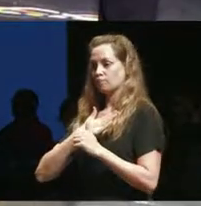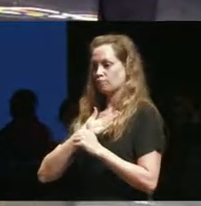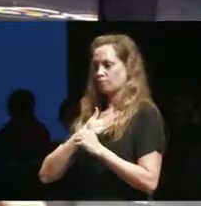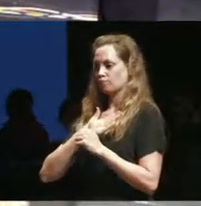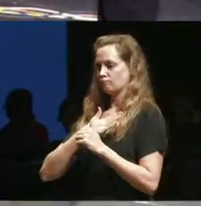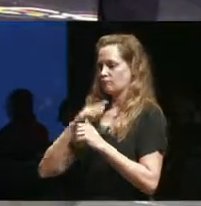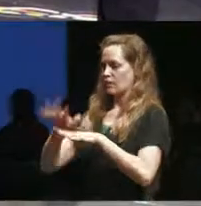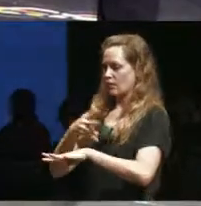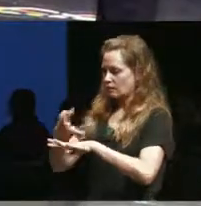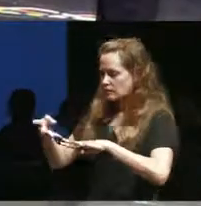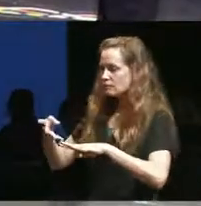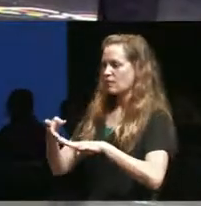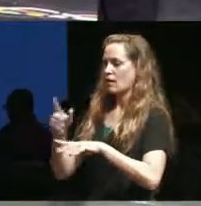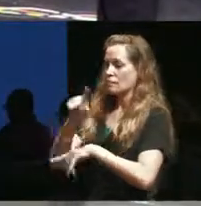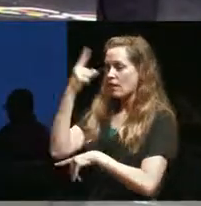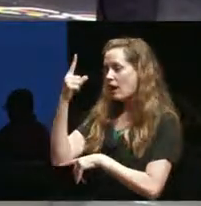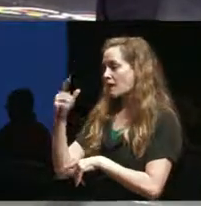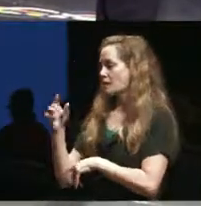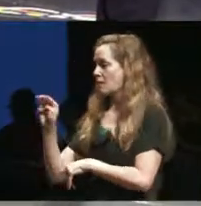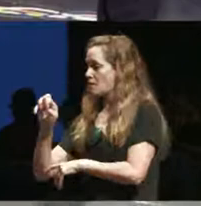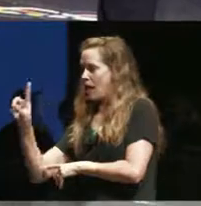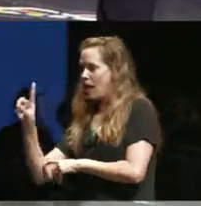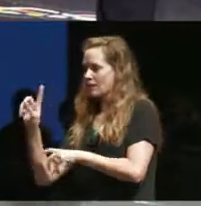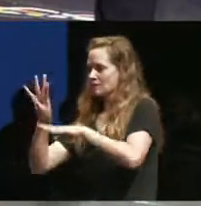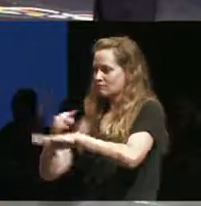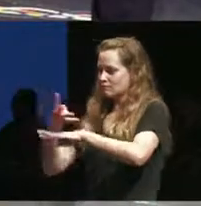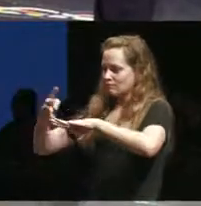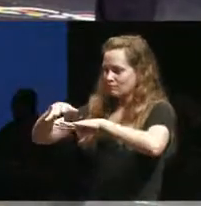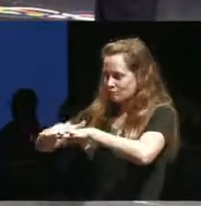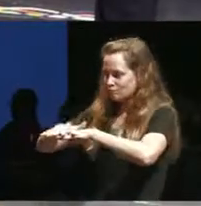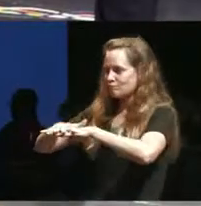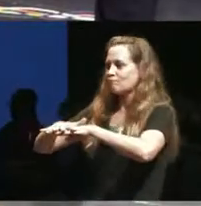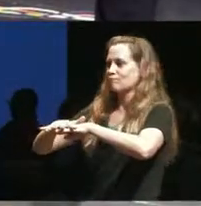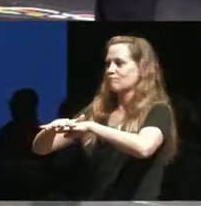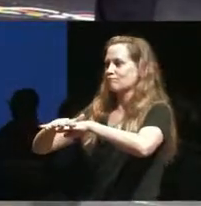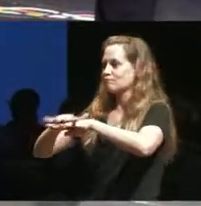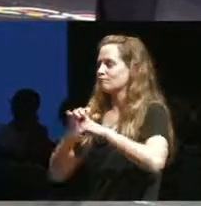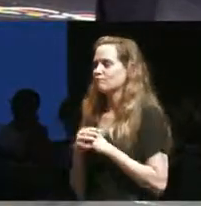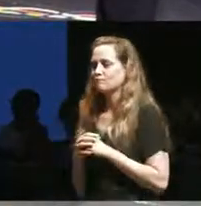of blackness and madness. And it absolutely ends up being about activism